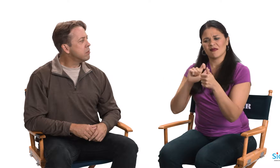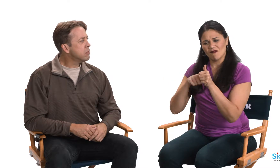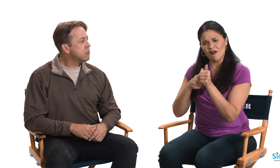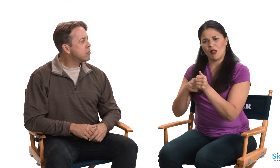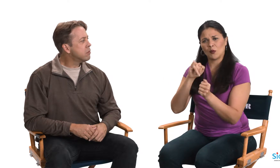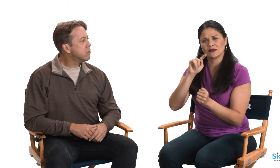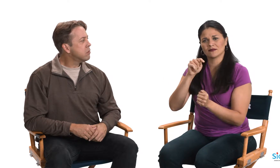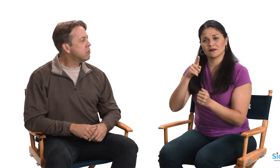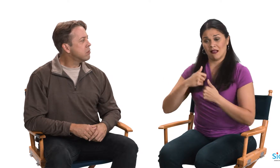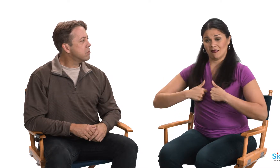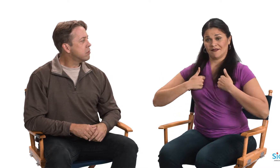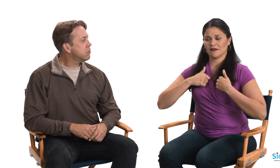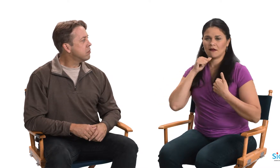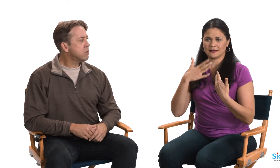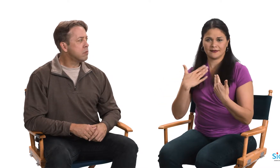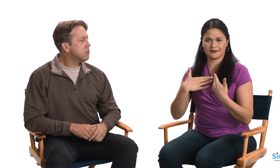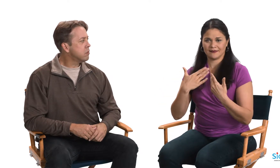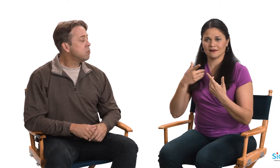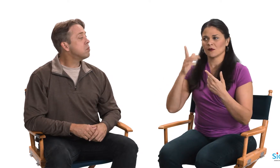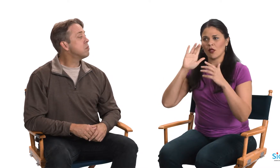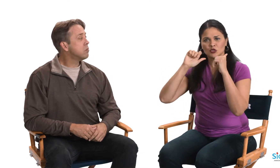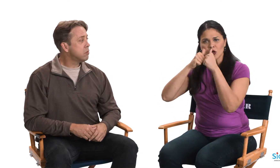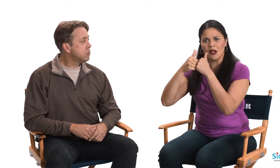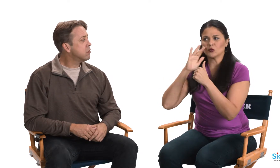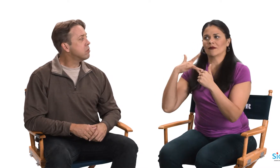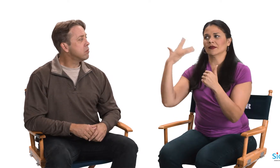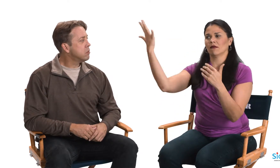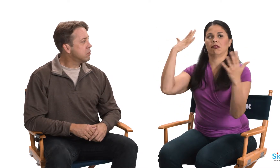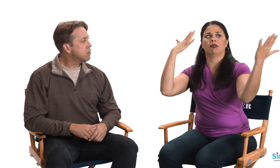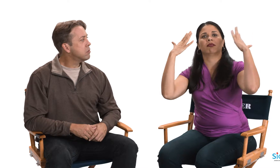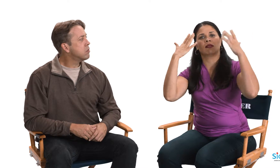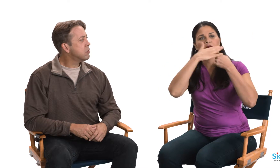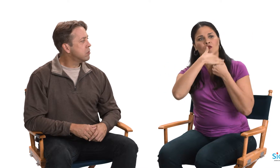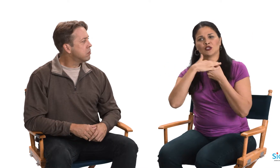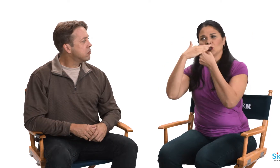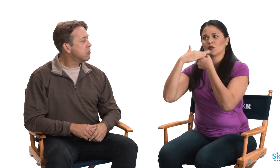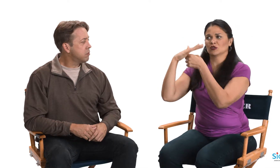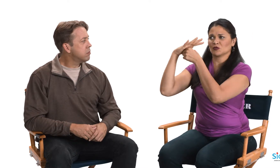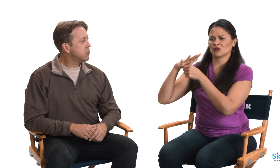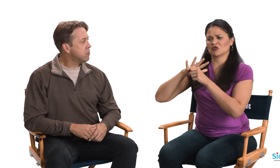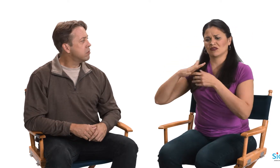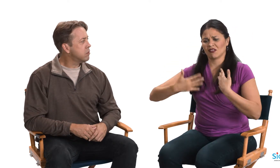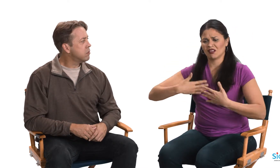follow those. Now it won't be easy. Life is hard. There's a lot of challenges and things that will push you down,